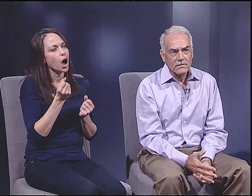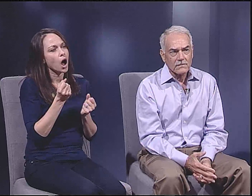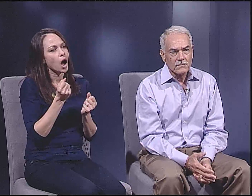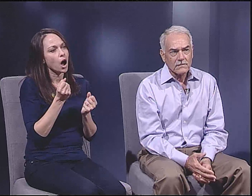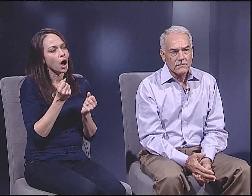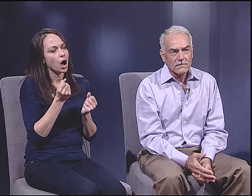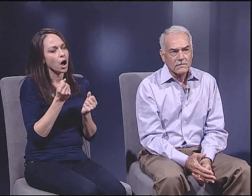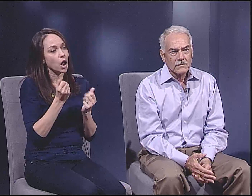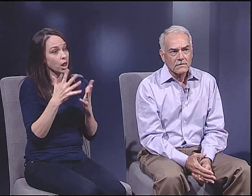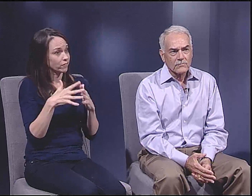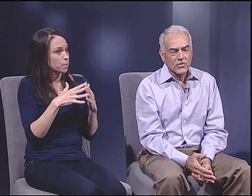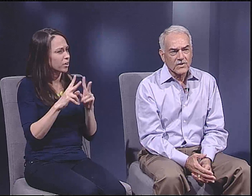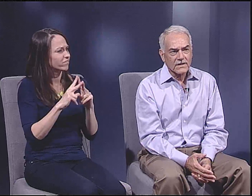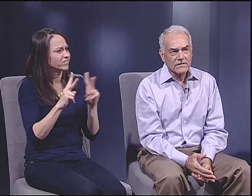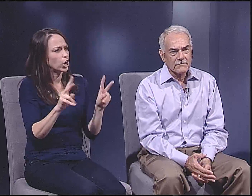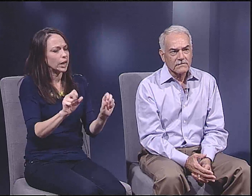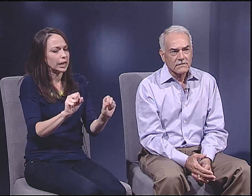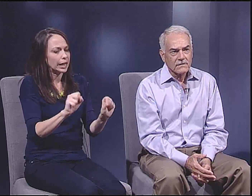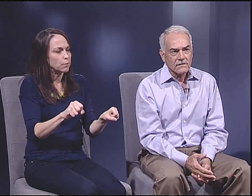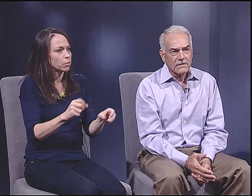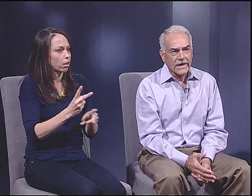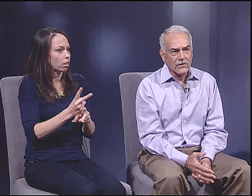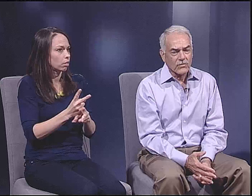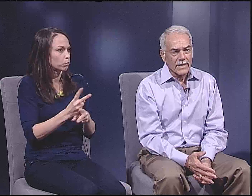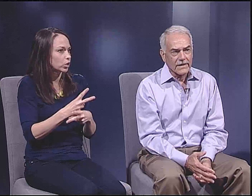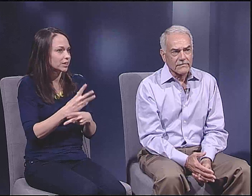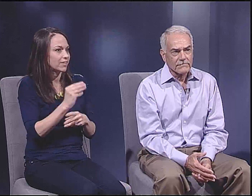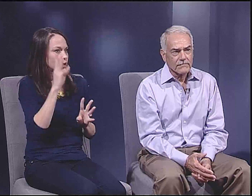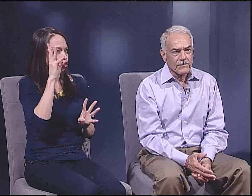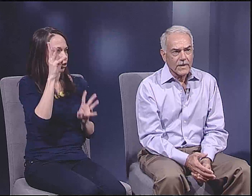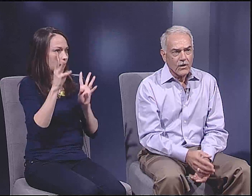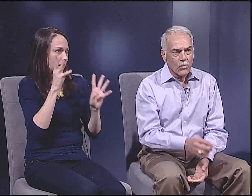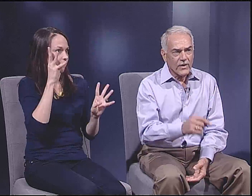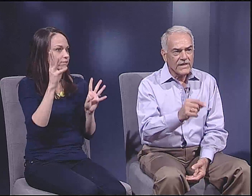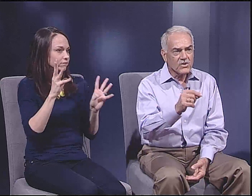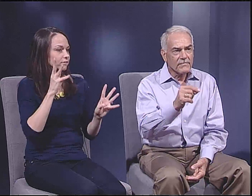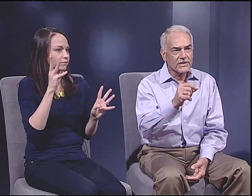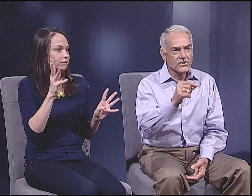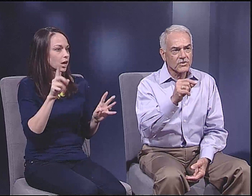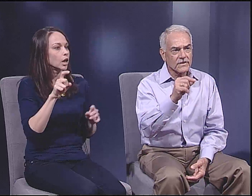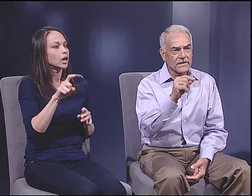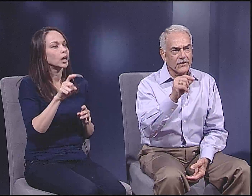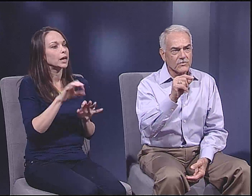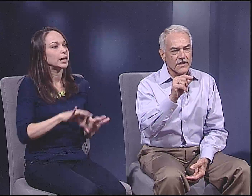A lot of Americans are very capable, productive and creative.